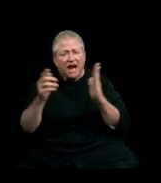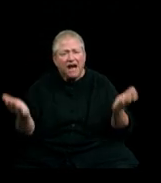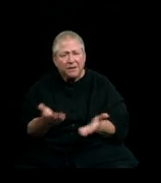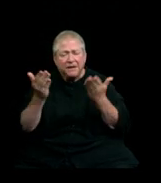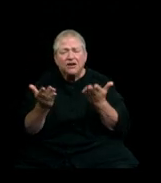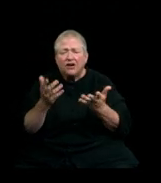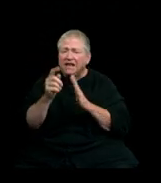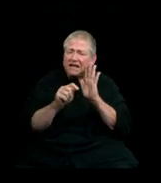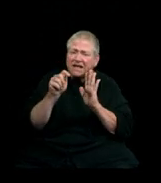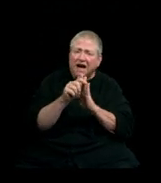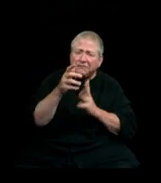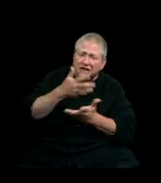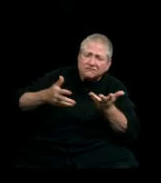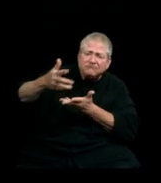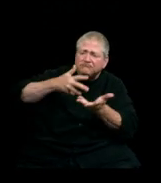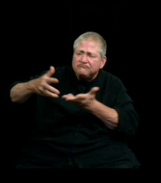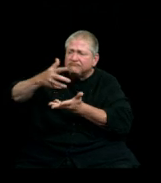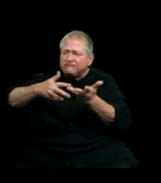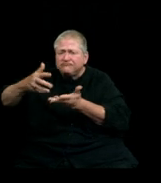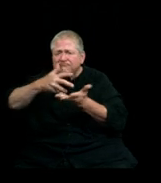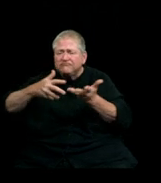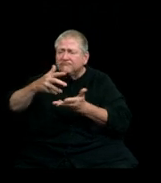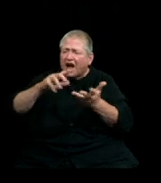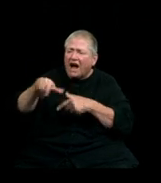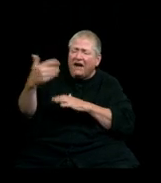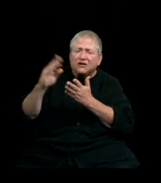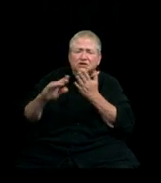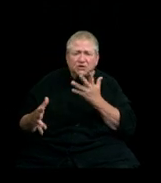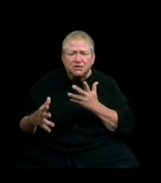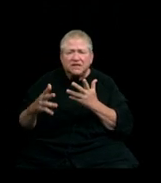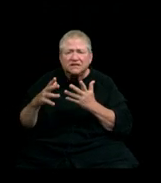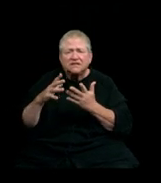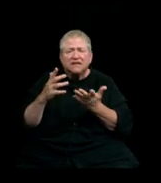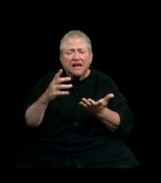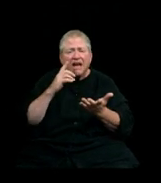by others also exploring their education. But the reality is in the last census,